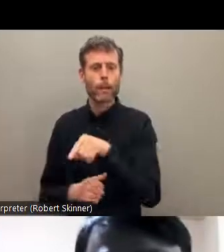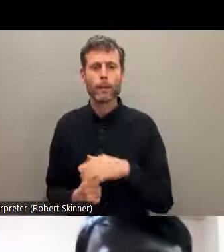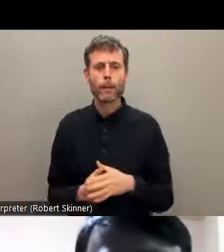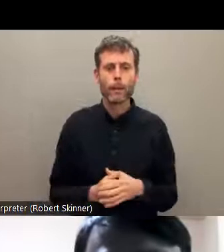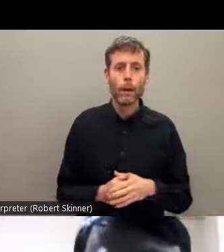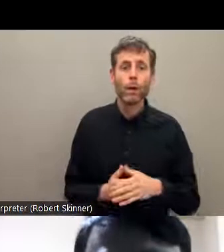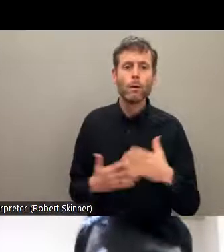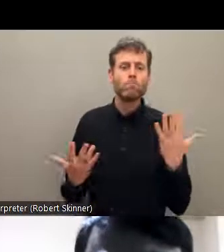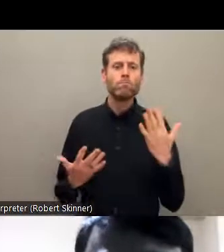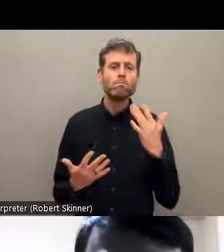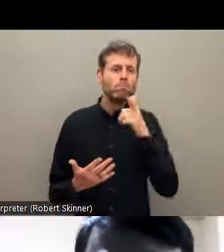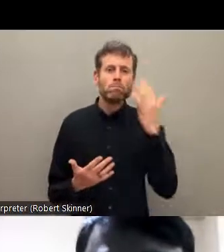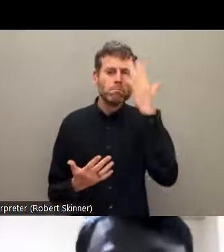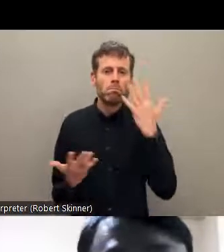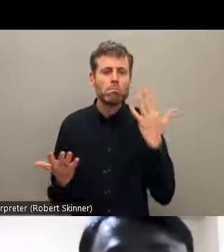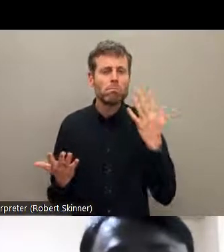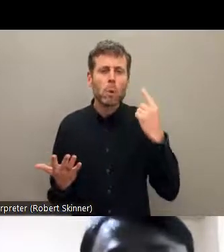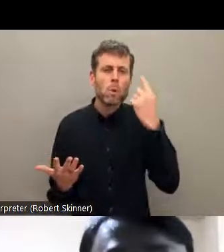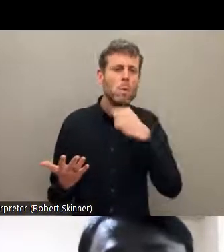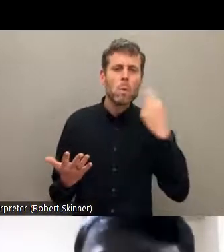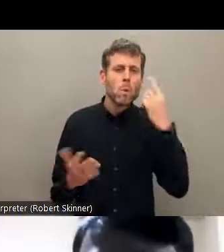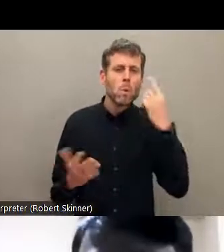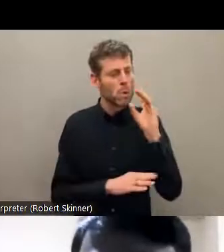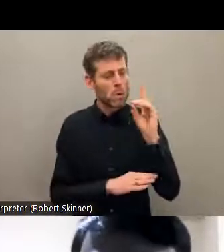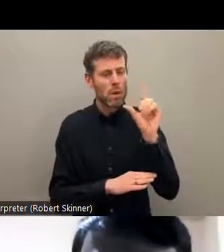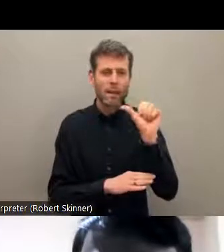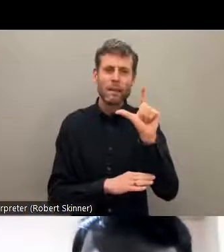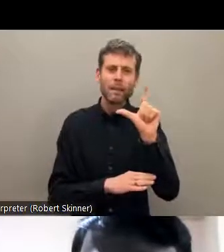I'm sure you might have heard about Hindu religion.